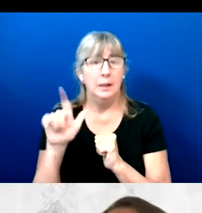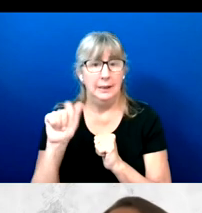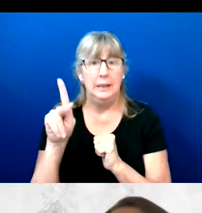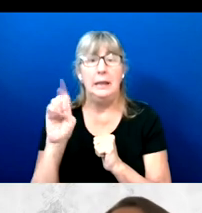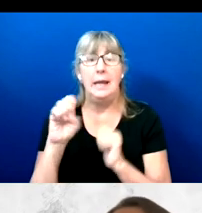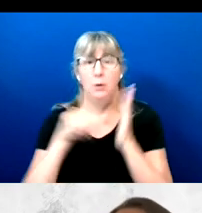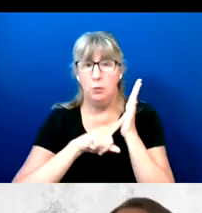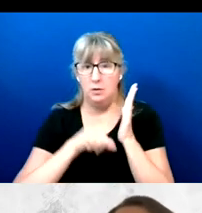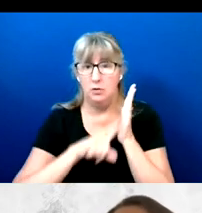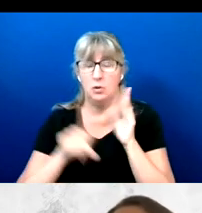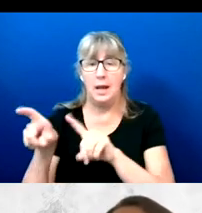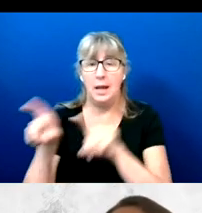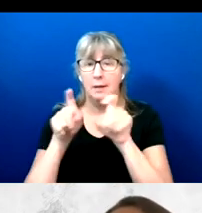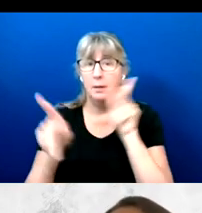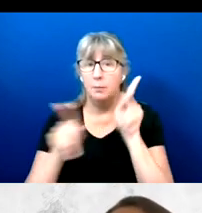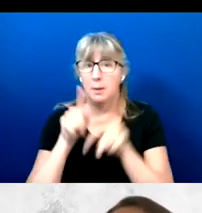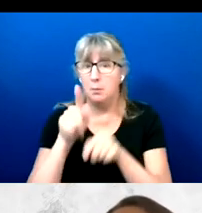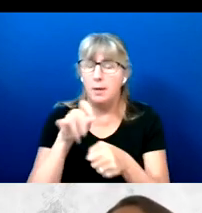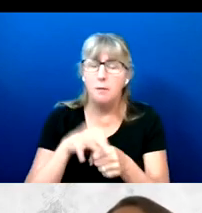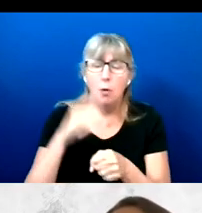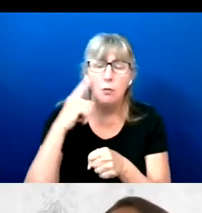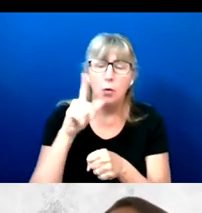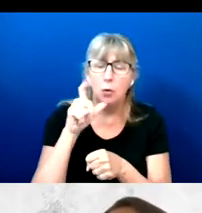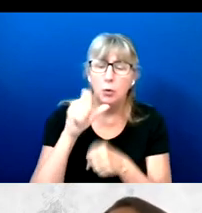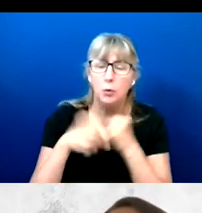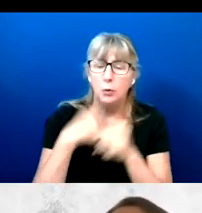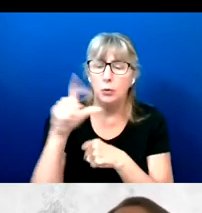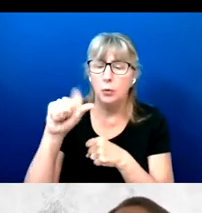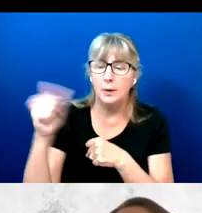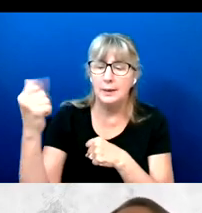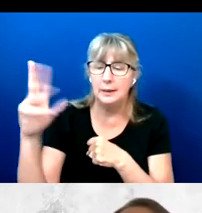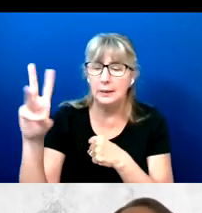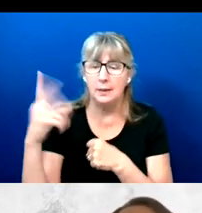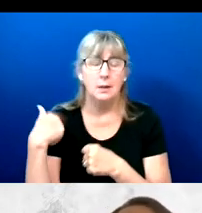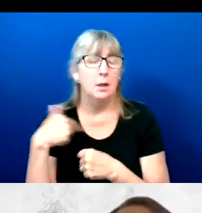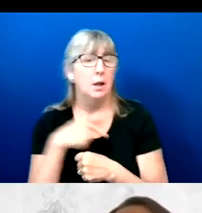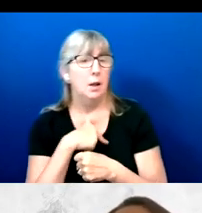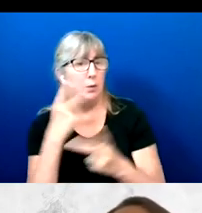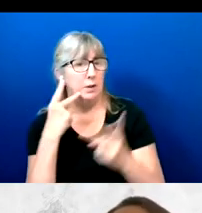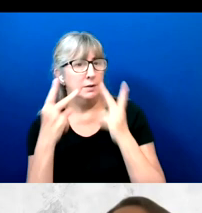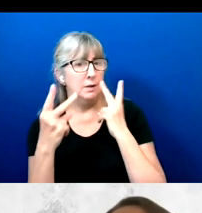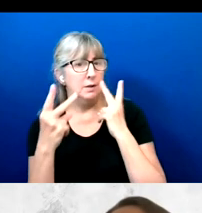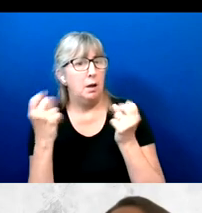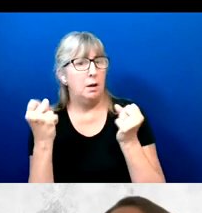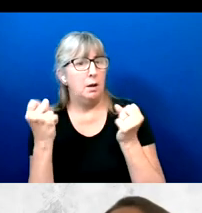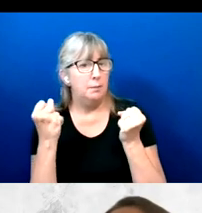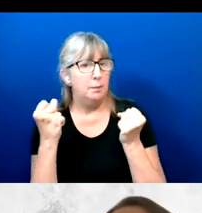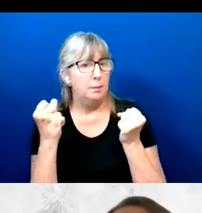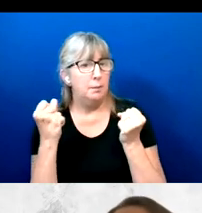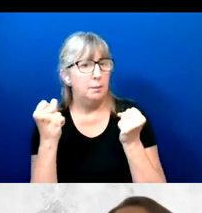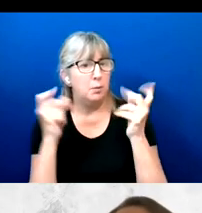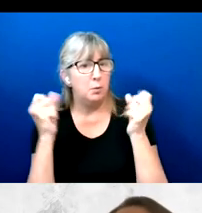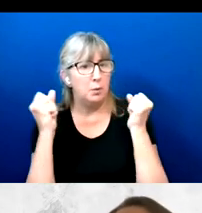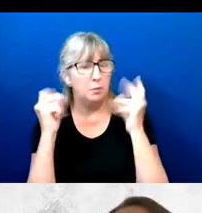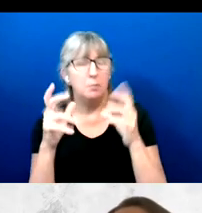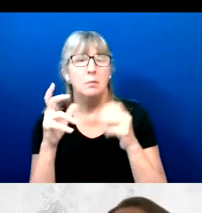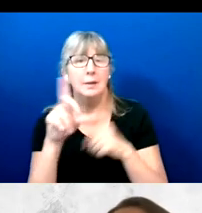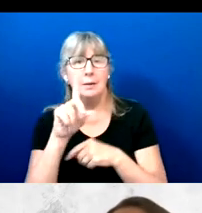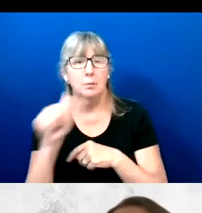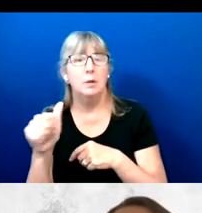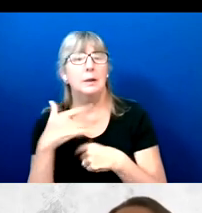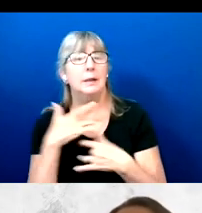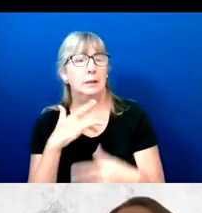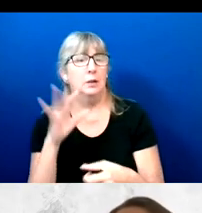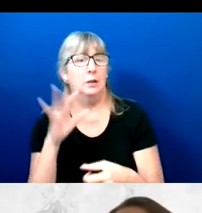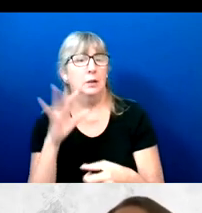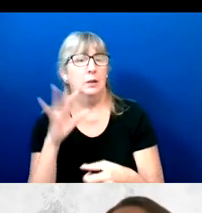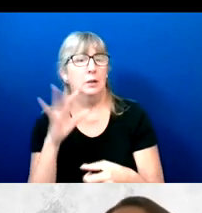they voted for, we found a plurality of people with disabilities voted for Secretary Clinton,